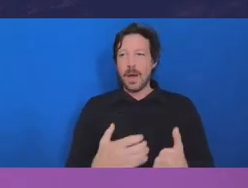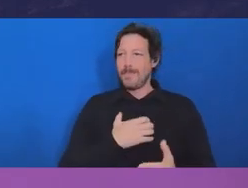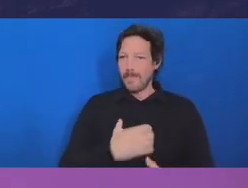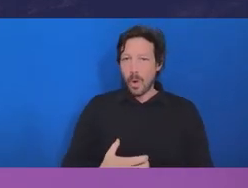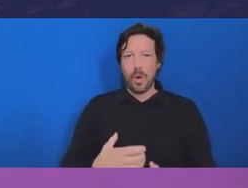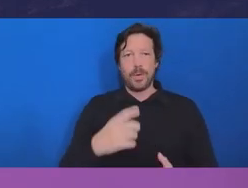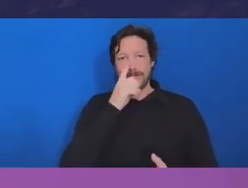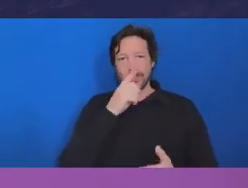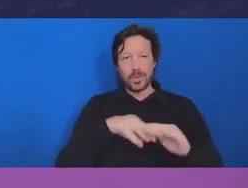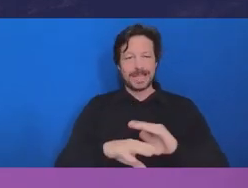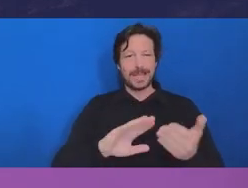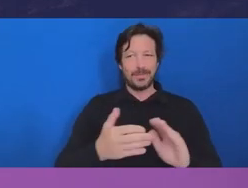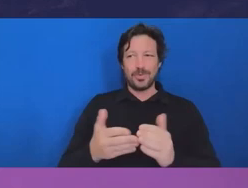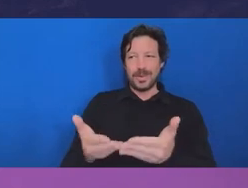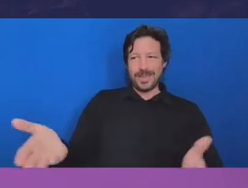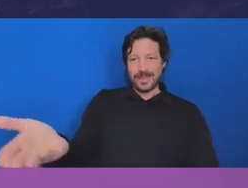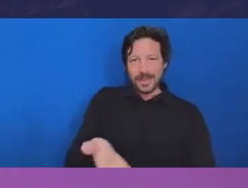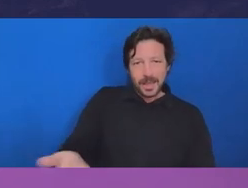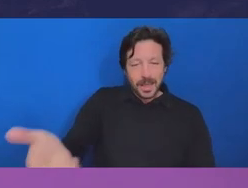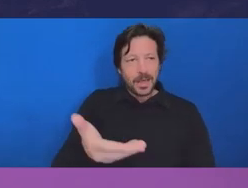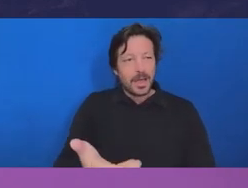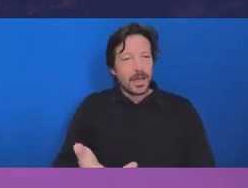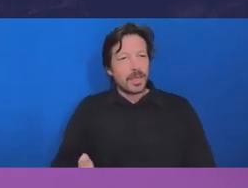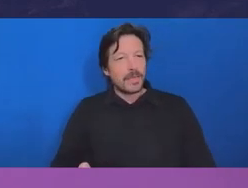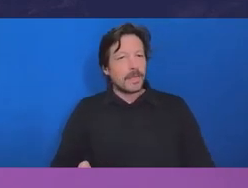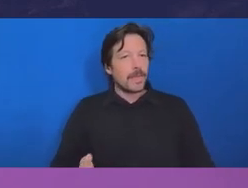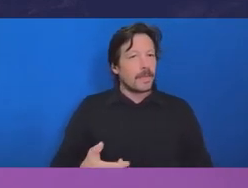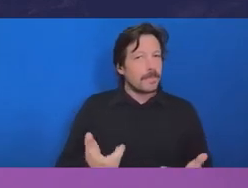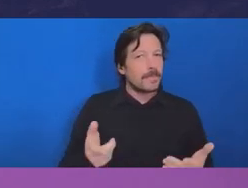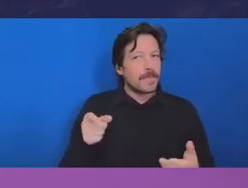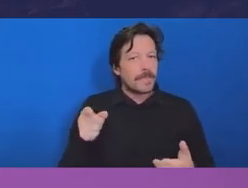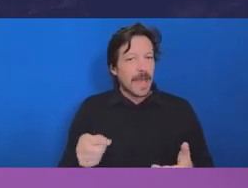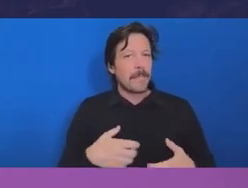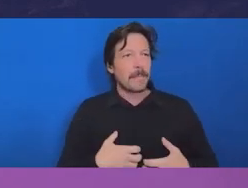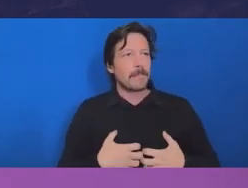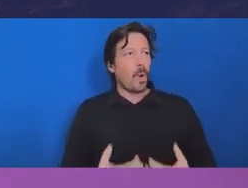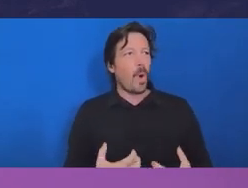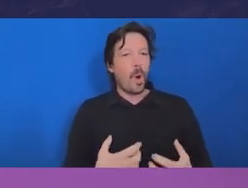increasingly confident about coming forward when they when they think people are doing the wrong thing.